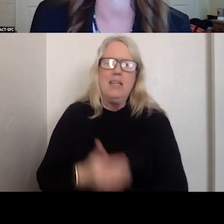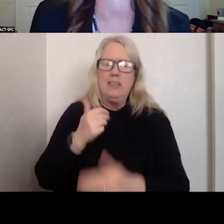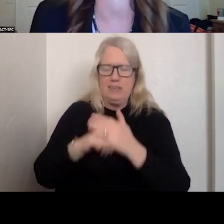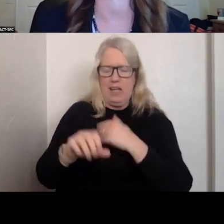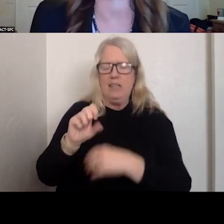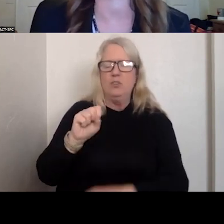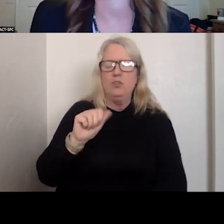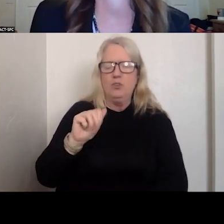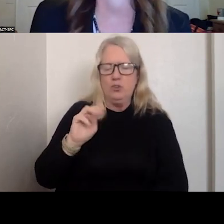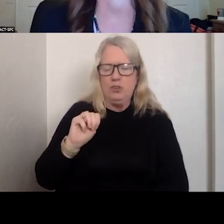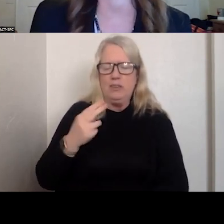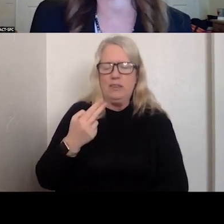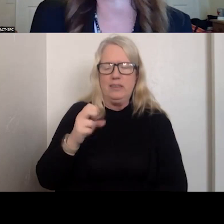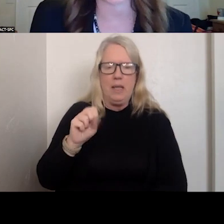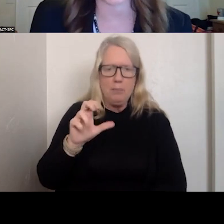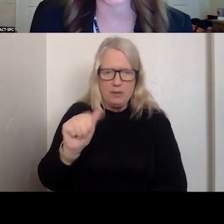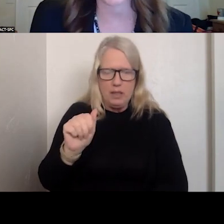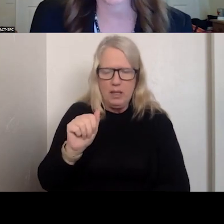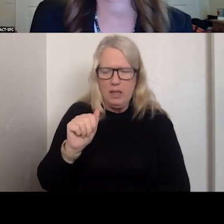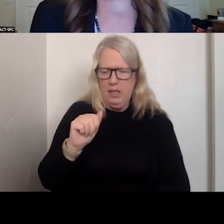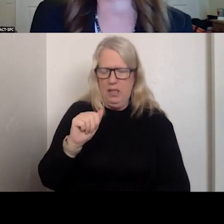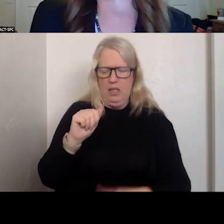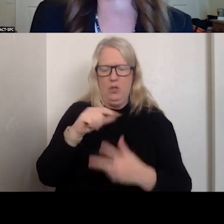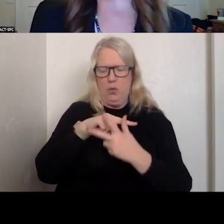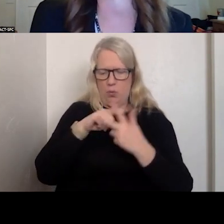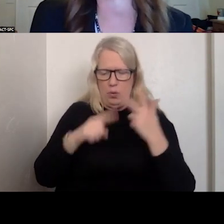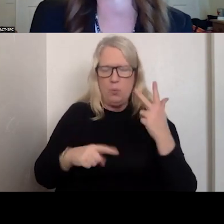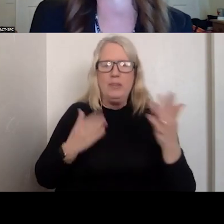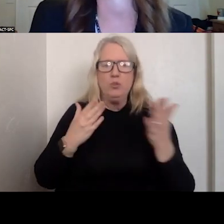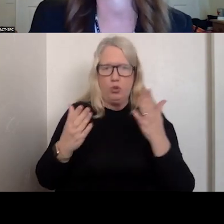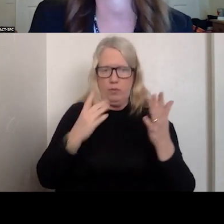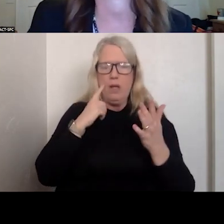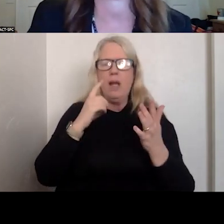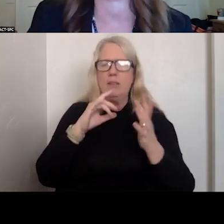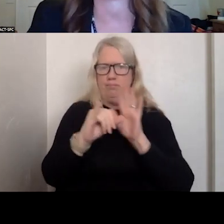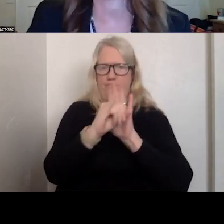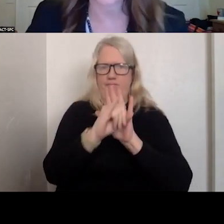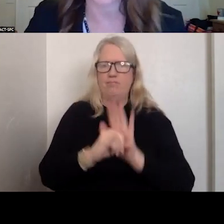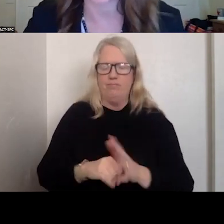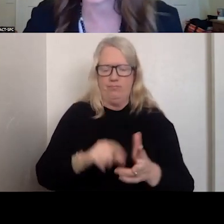THERE ARE THREE CORE SERVICES THAT WERE IDENTIFIED THE NEED TO HAVE.